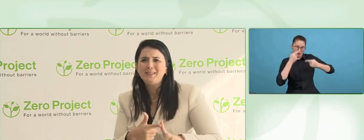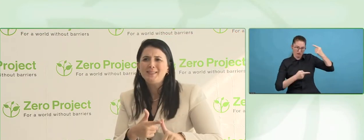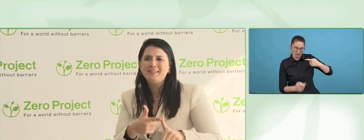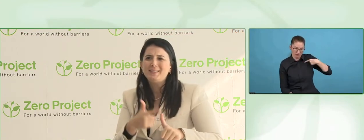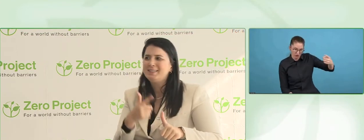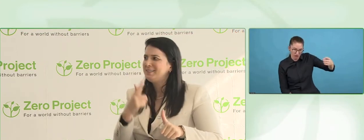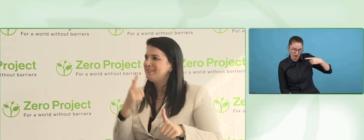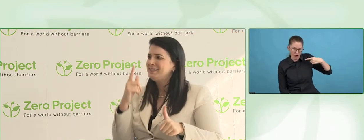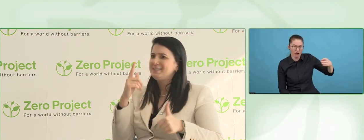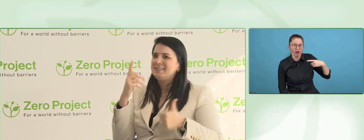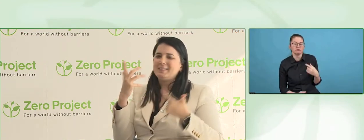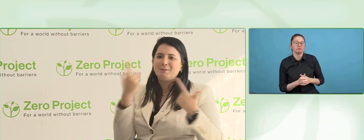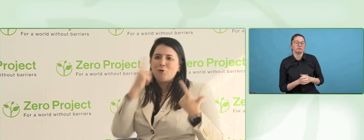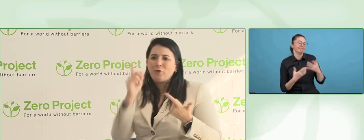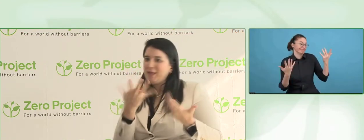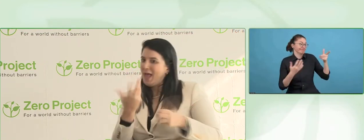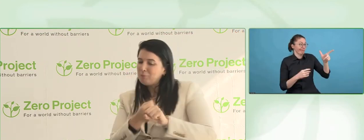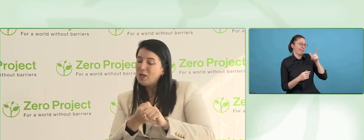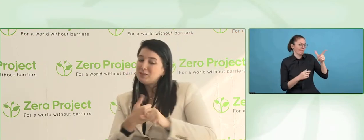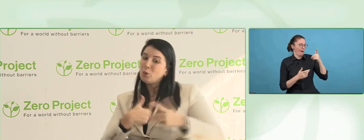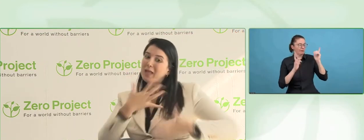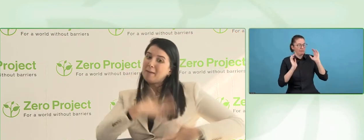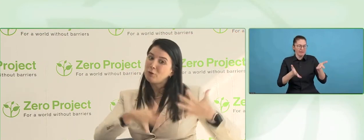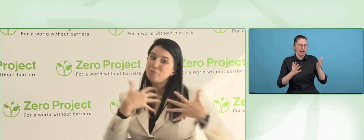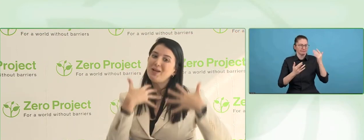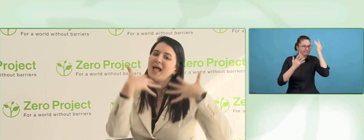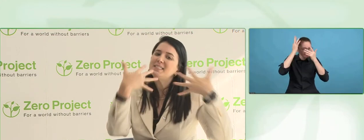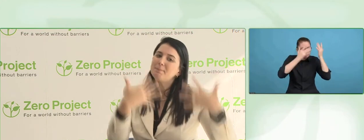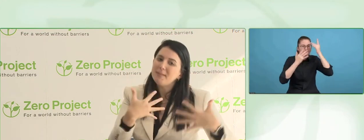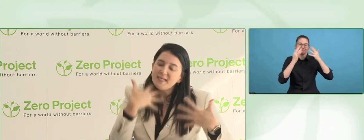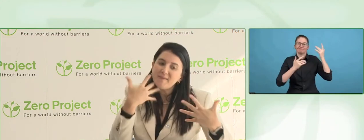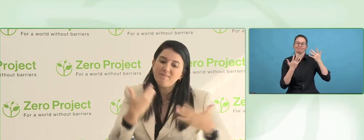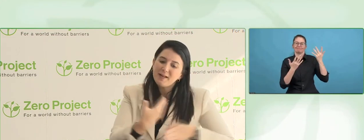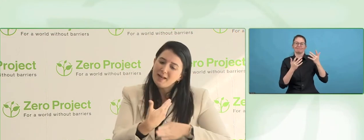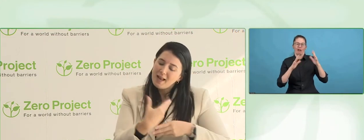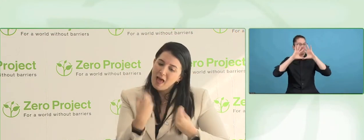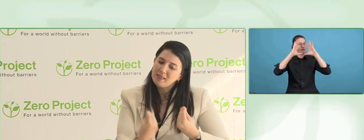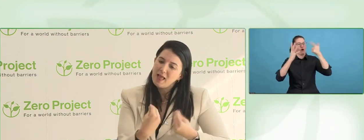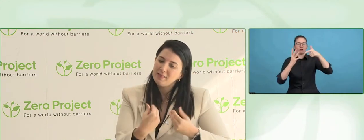other people like knowing disabled people, how to access, and we do